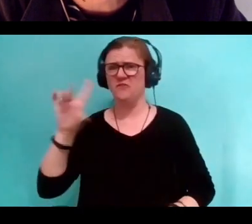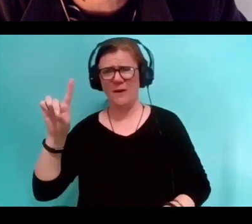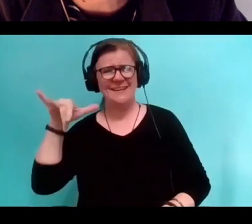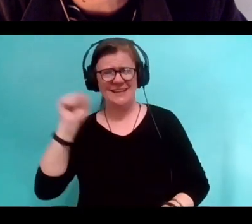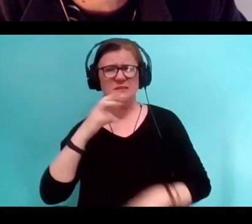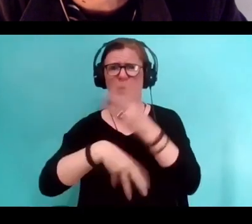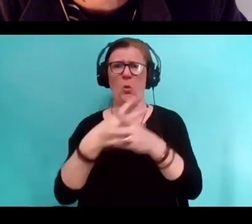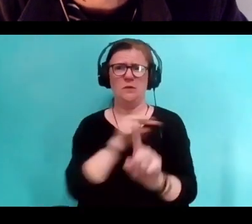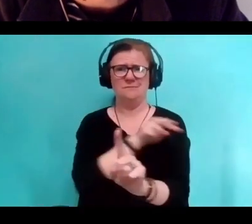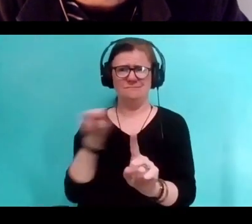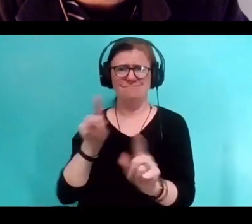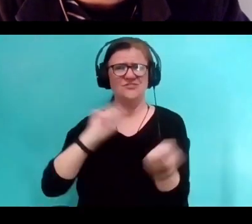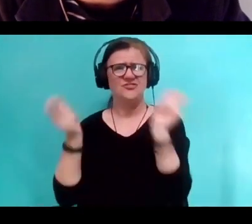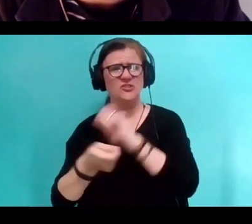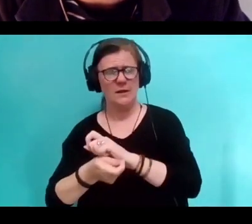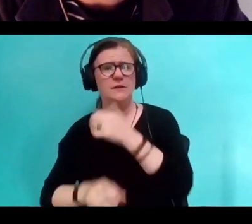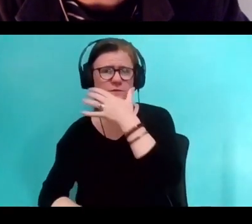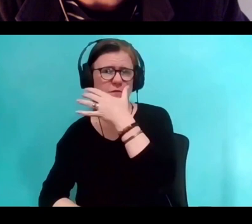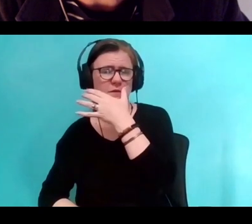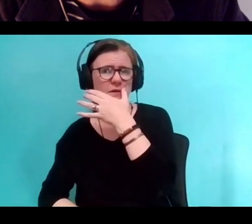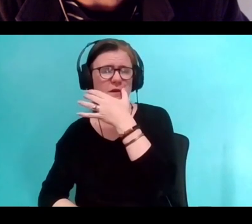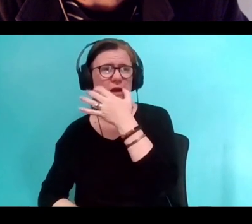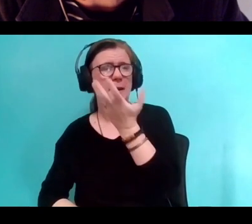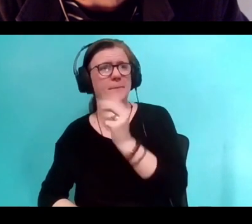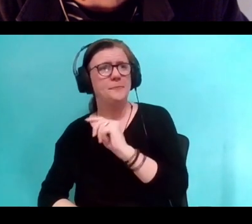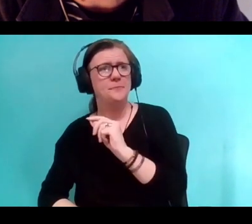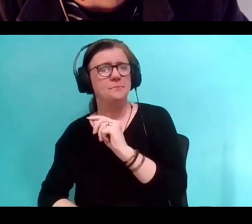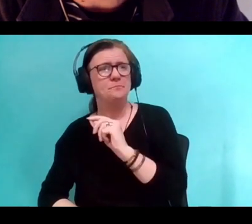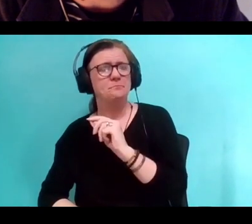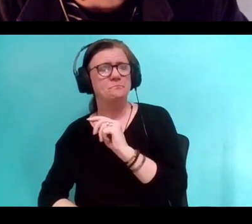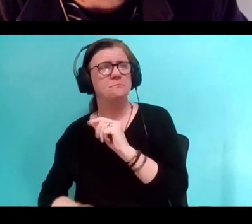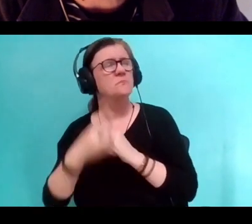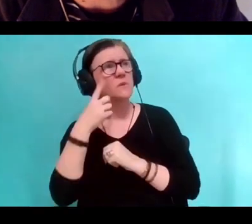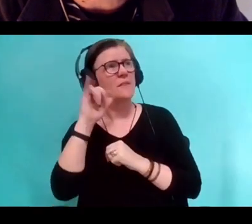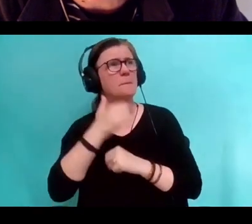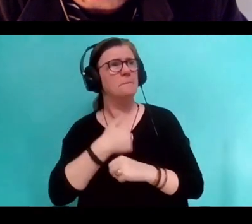So I suppose that's where I am now. When I write a character,